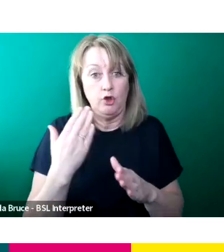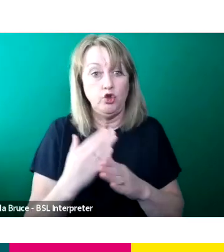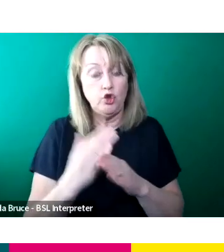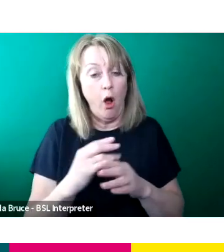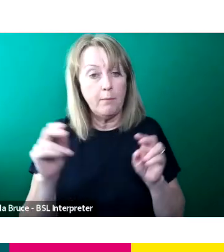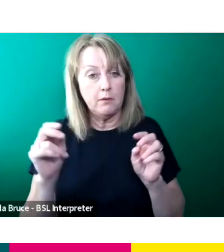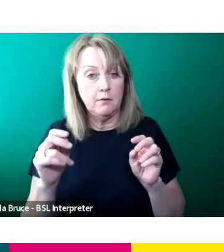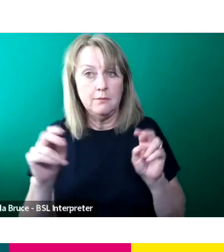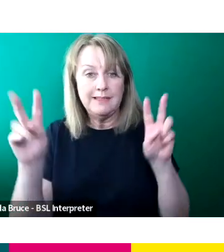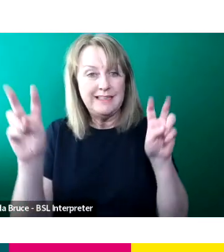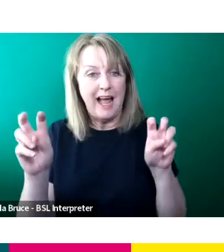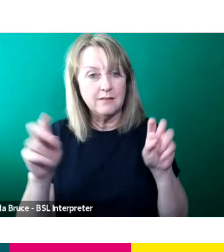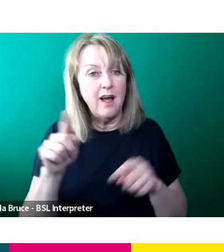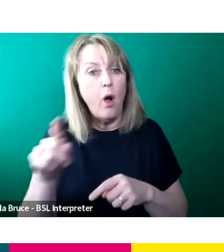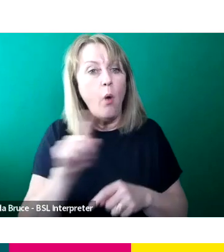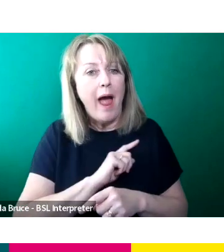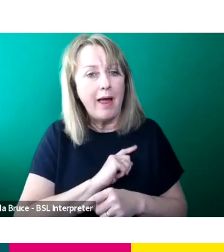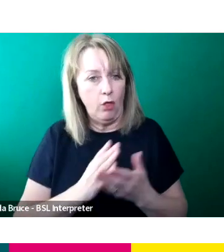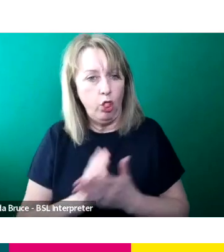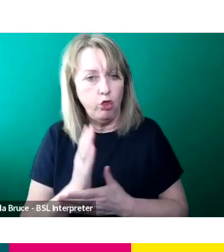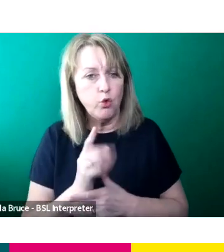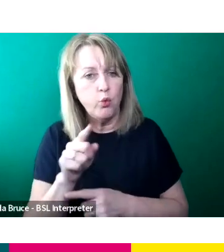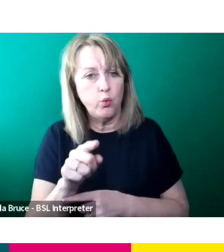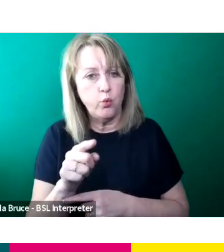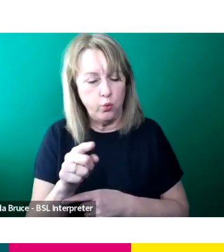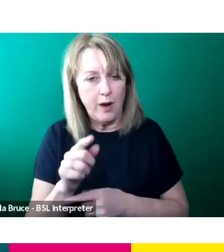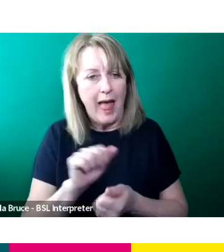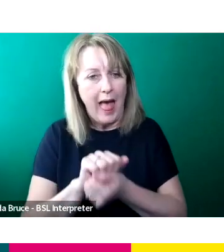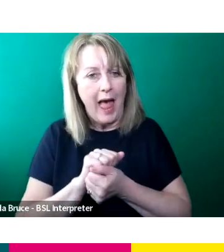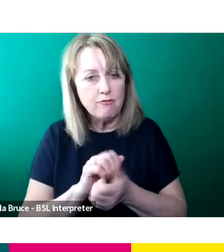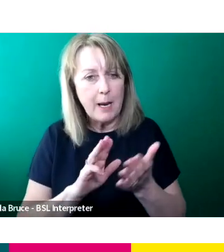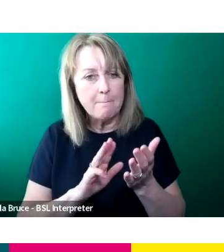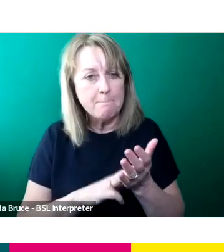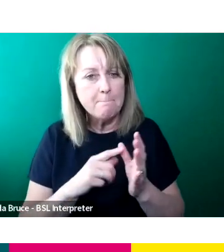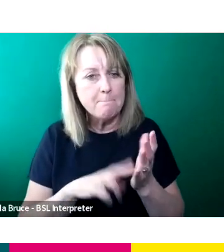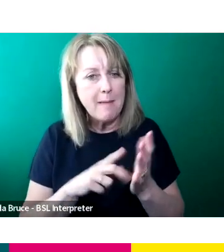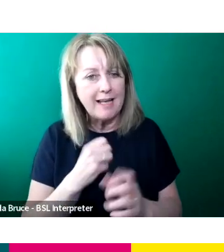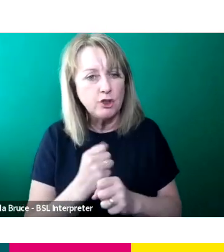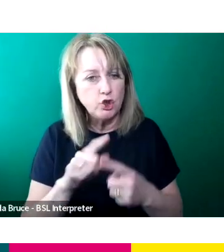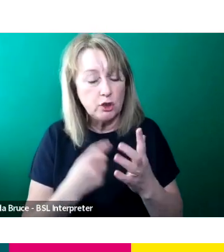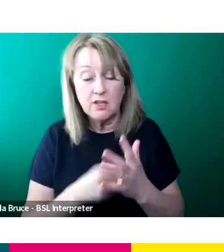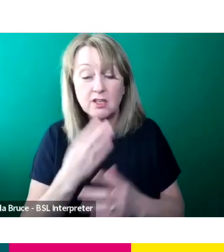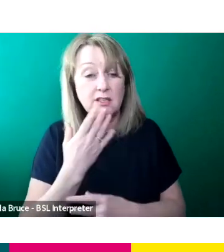through talent manager by hiring managers even if you're not getting any credits on there. So just definitely have a look.